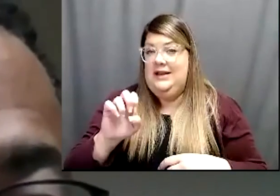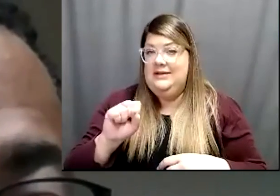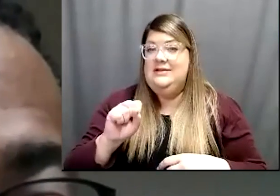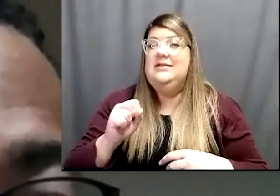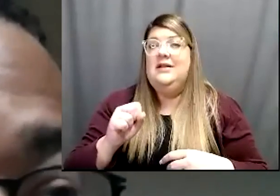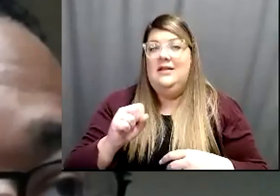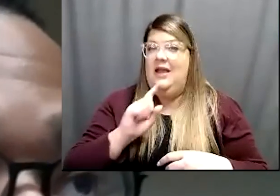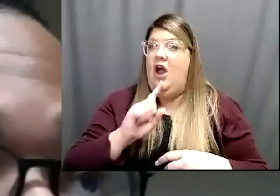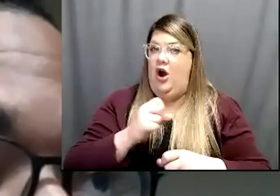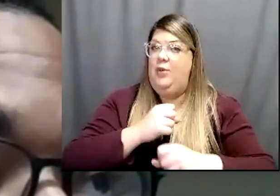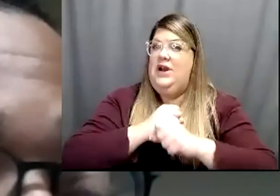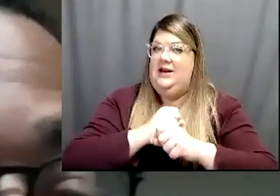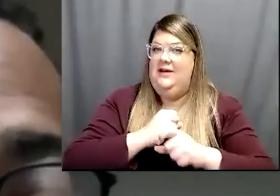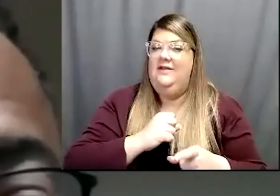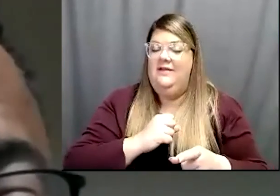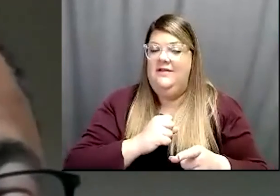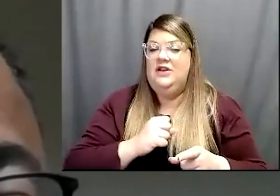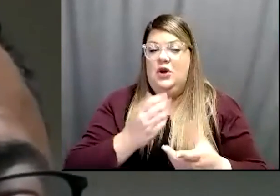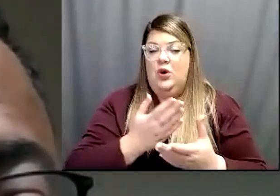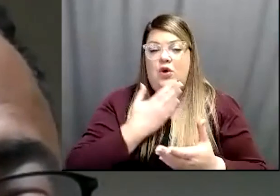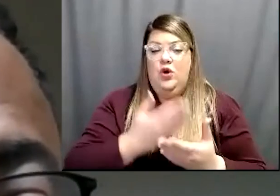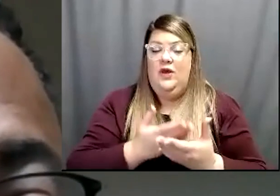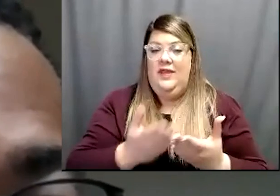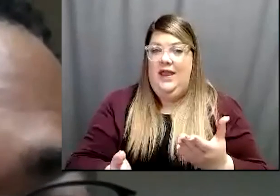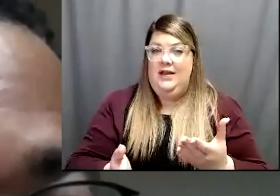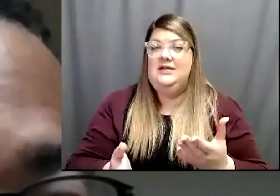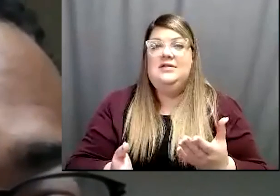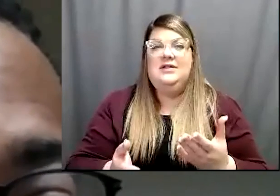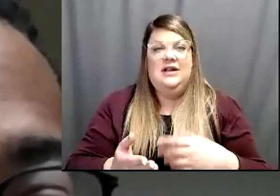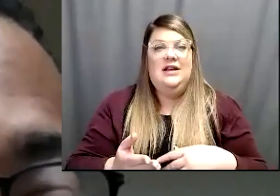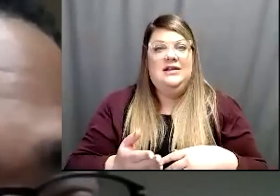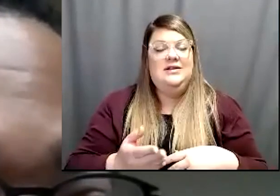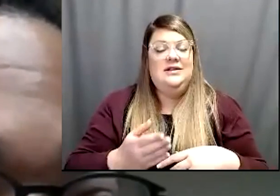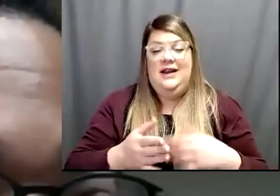So again even, you know, even with this rise in in in delta variance, you know, if you're vaccinated,